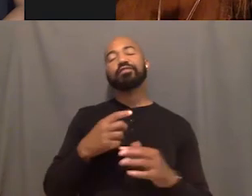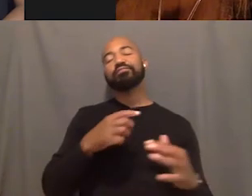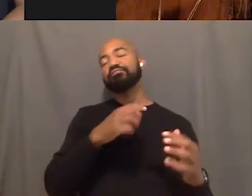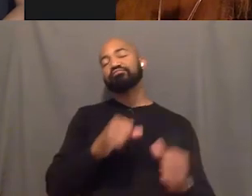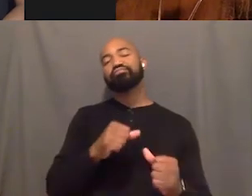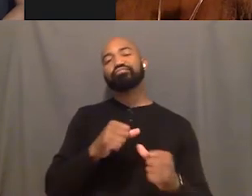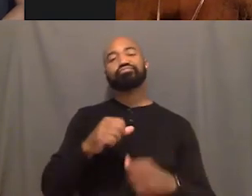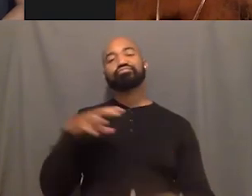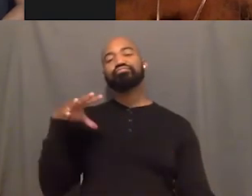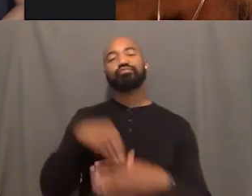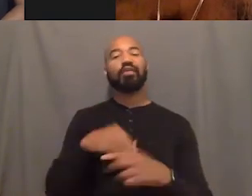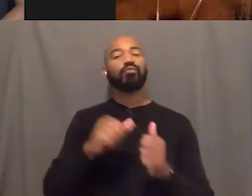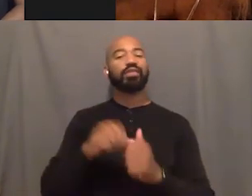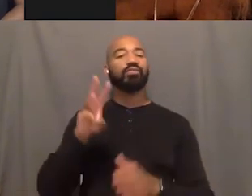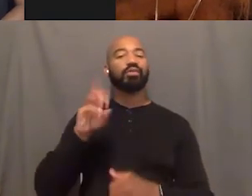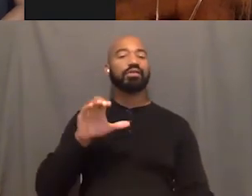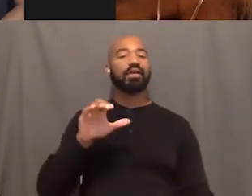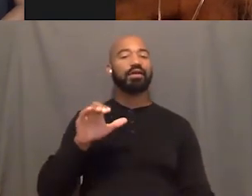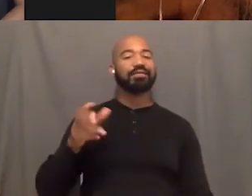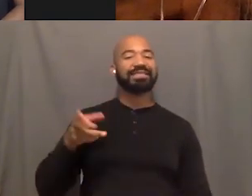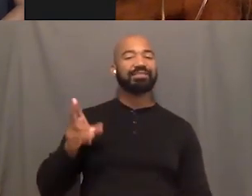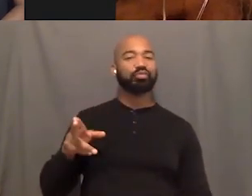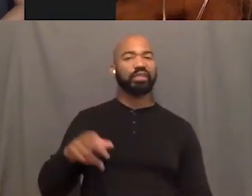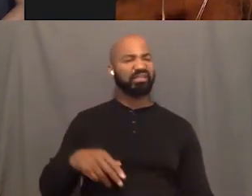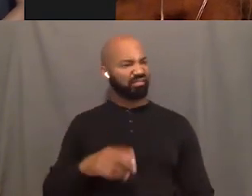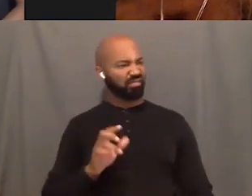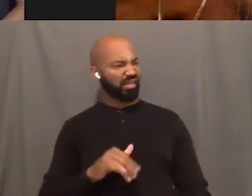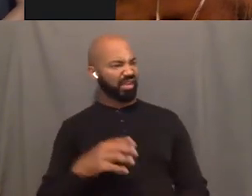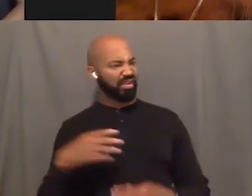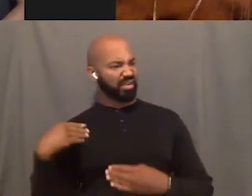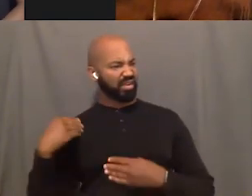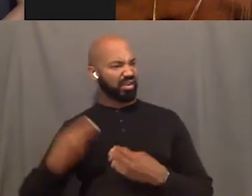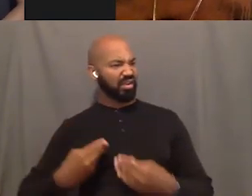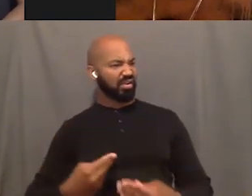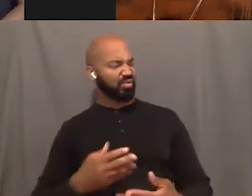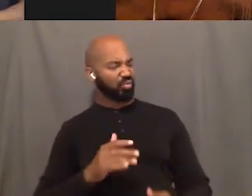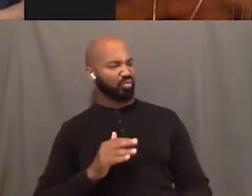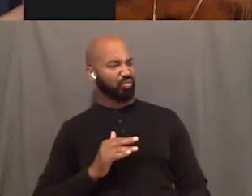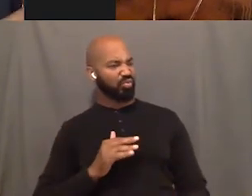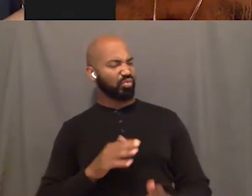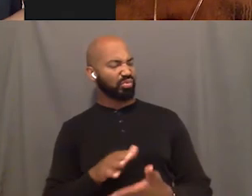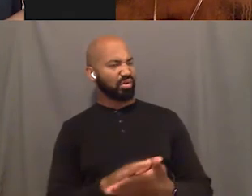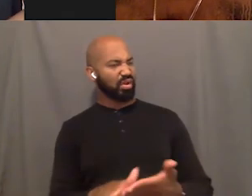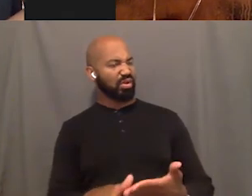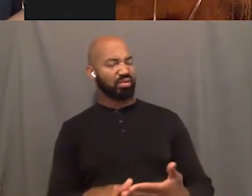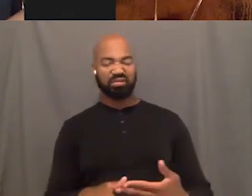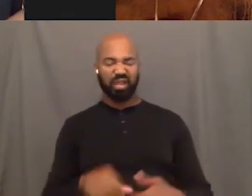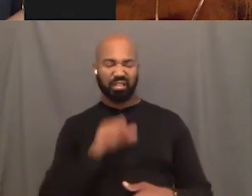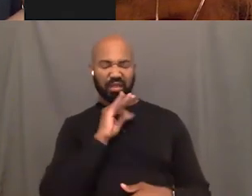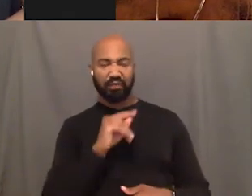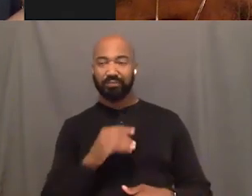That's amazing lineage. I, uh... Yeah, I like to listen to her at night. I love it. I love it.